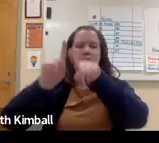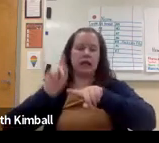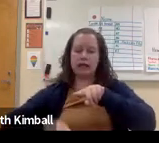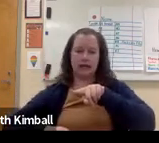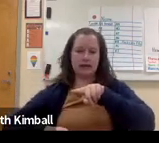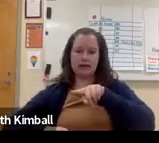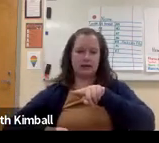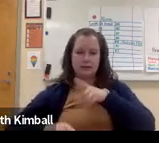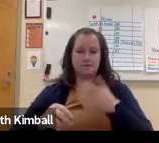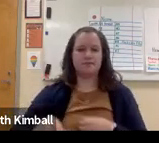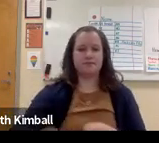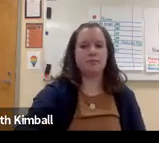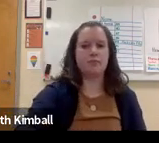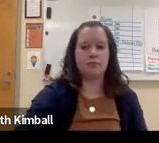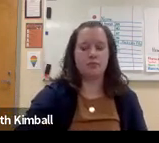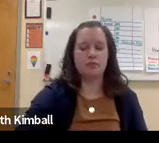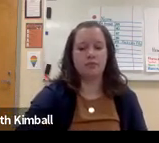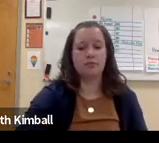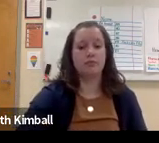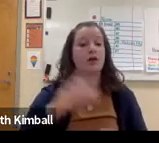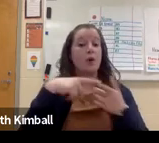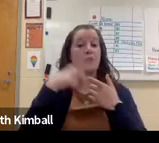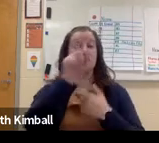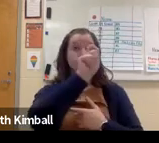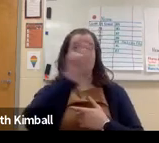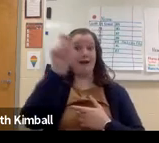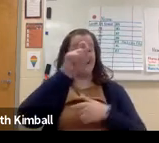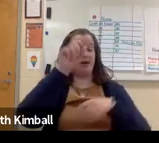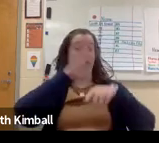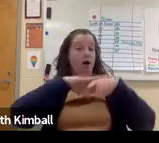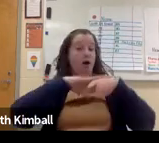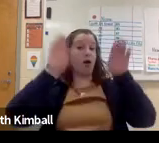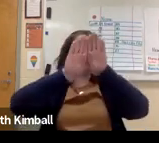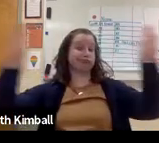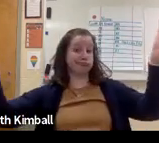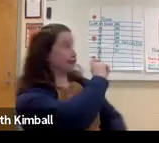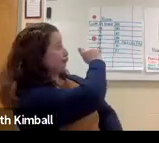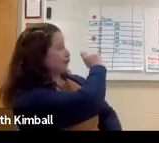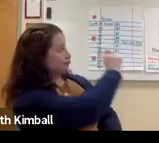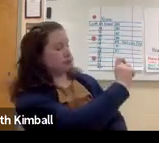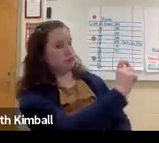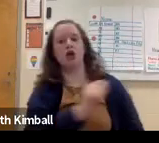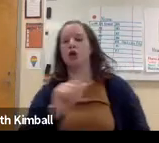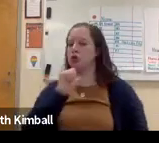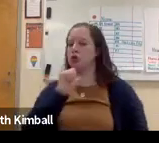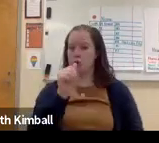difficult to be able to process that information. Also, another thing that is helpful.